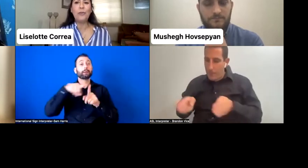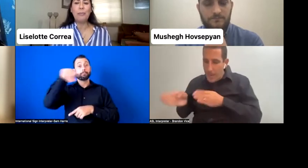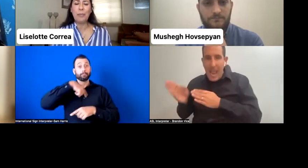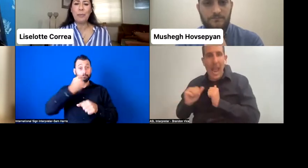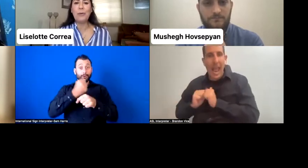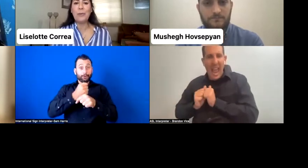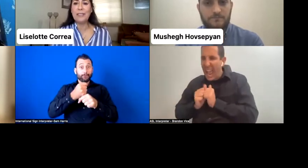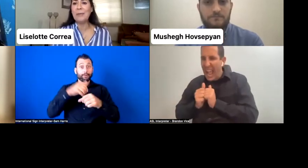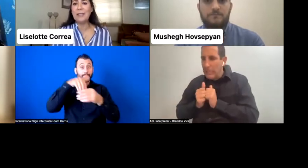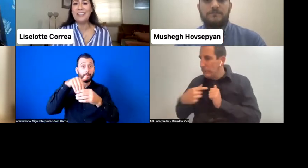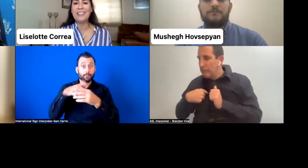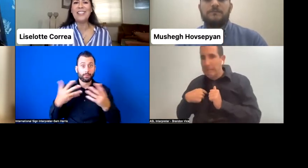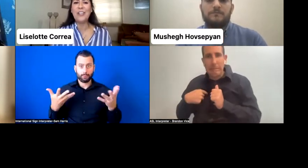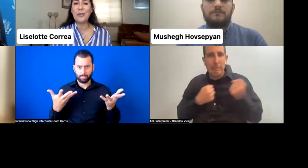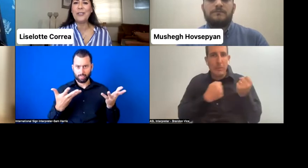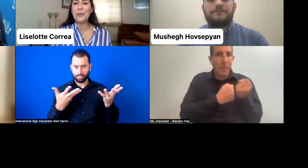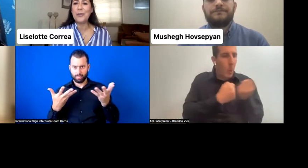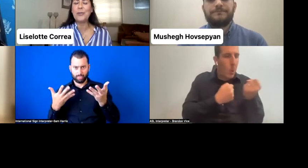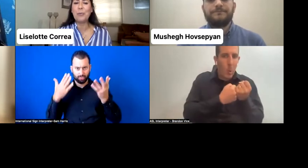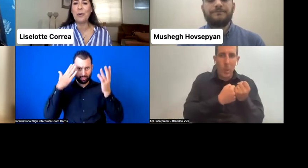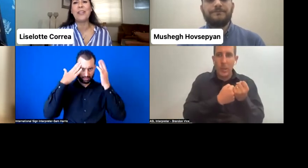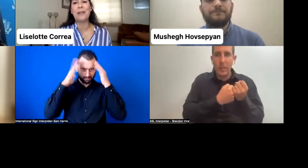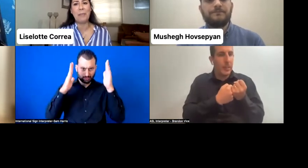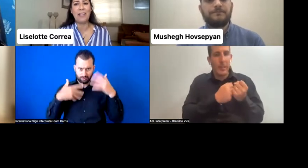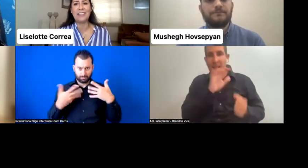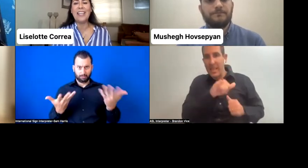for the people with disabilities in order to support the campaigns.